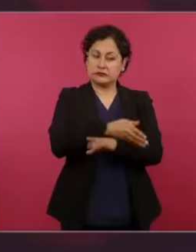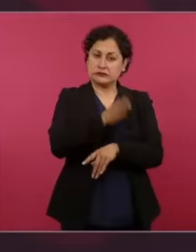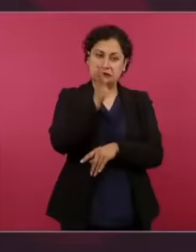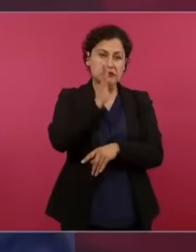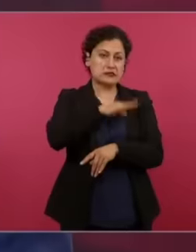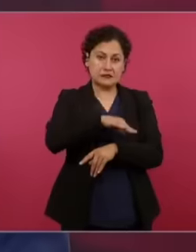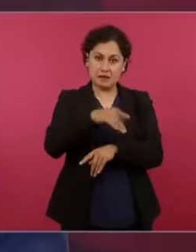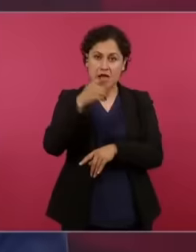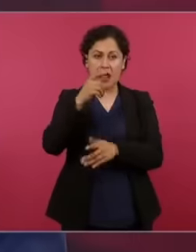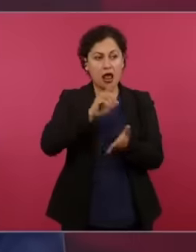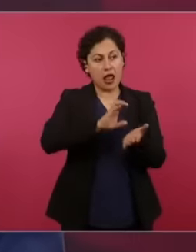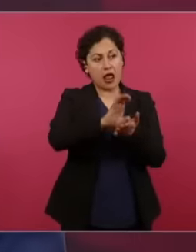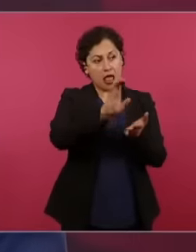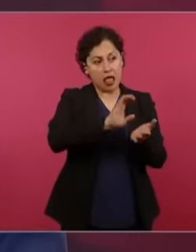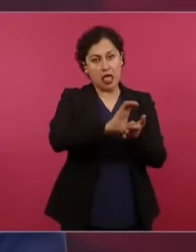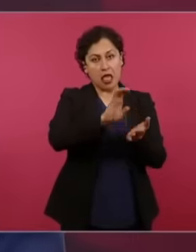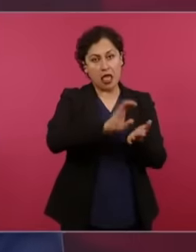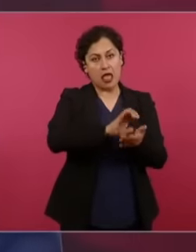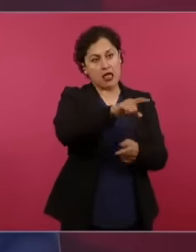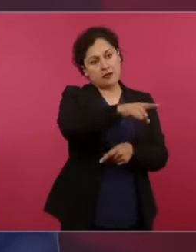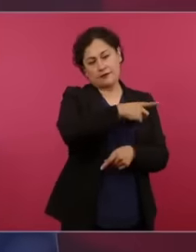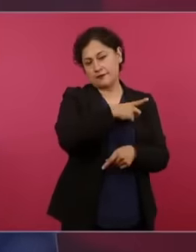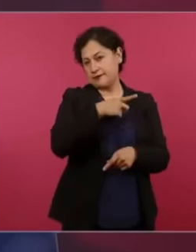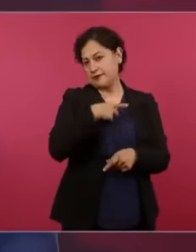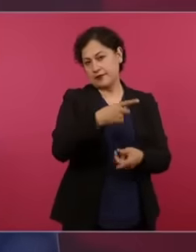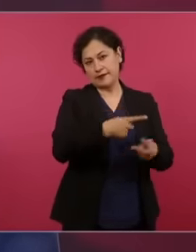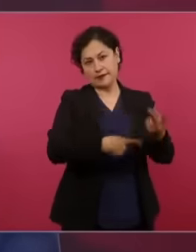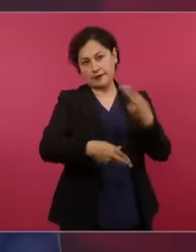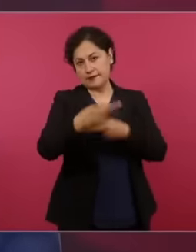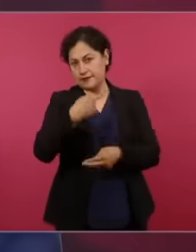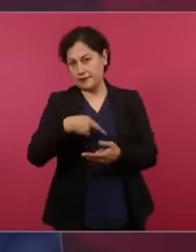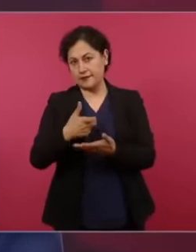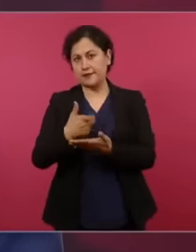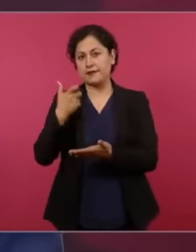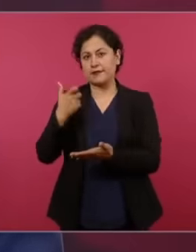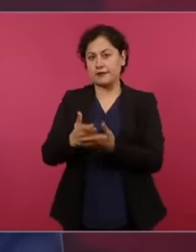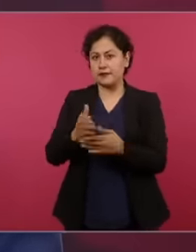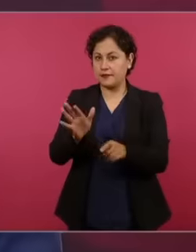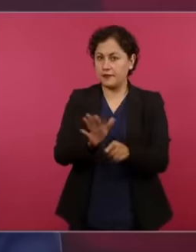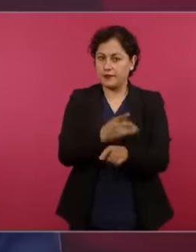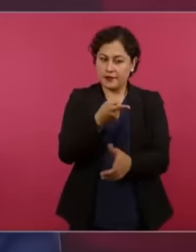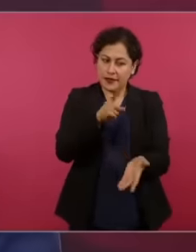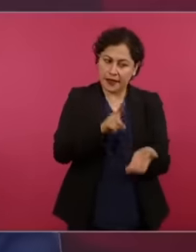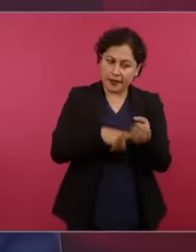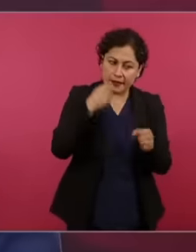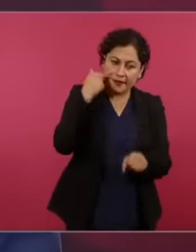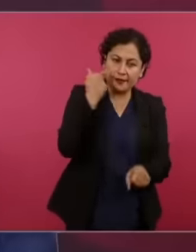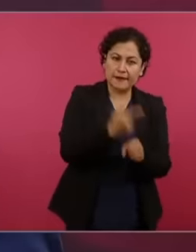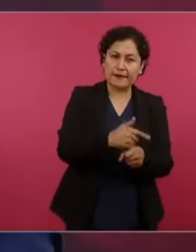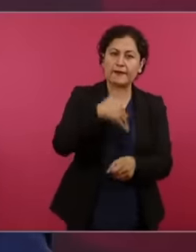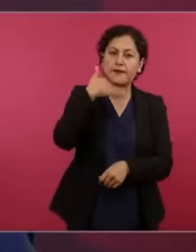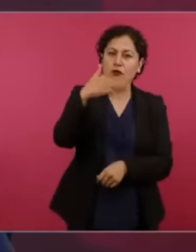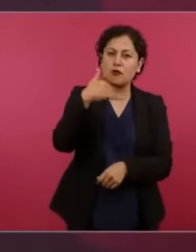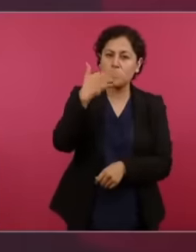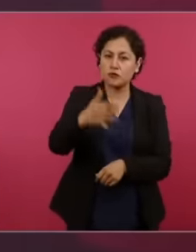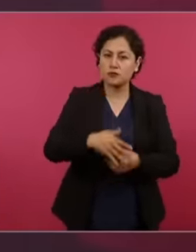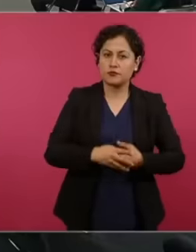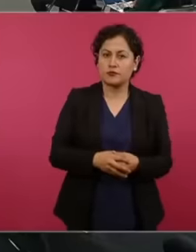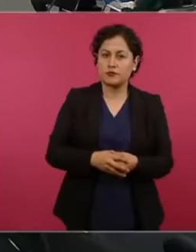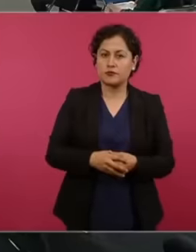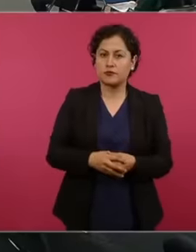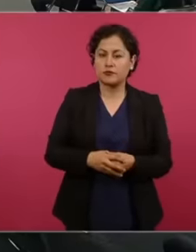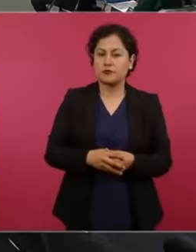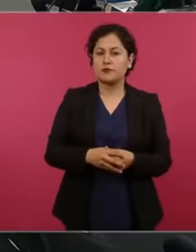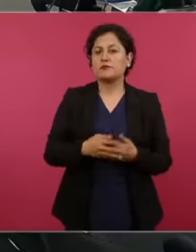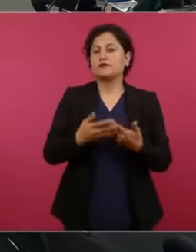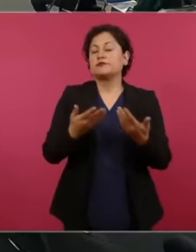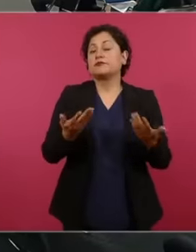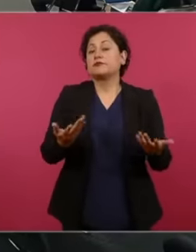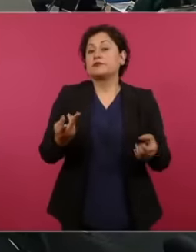corruption. So they all come out to